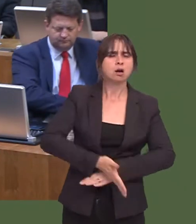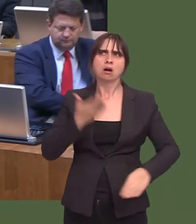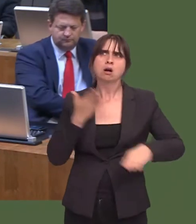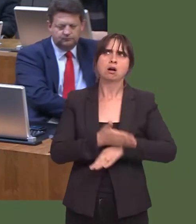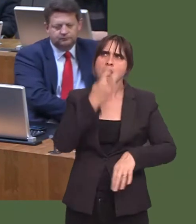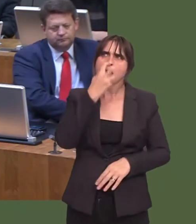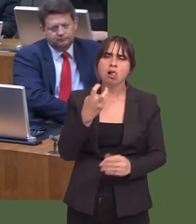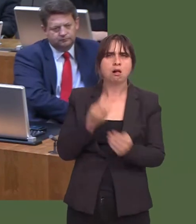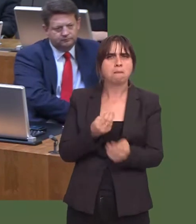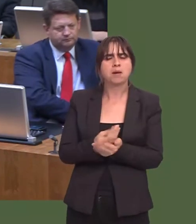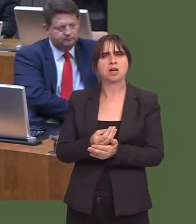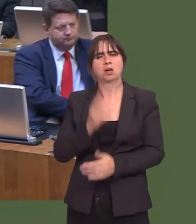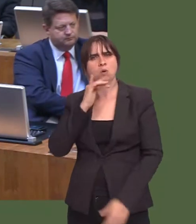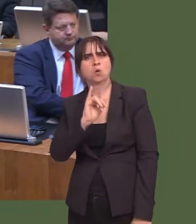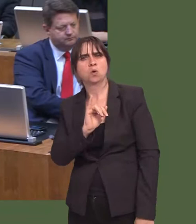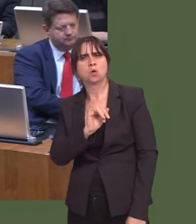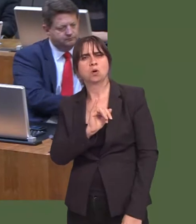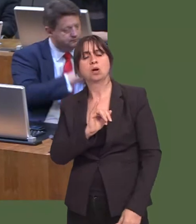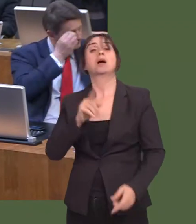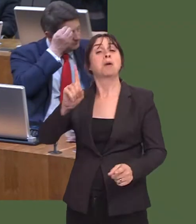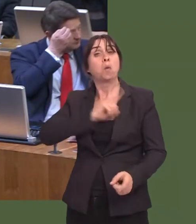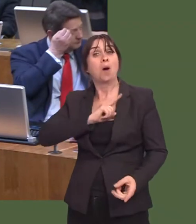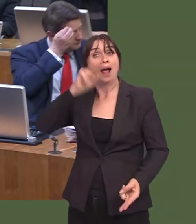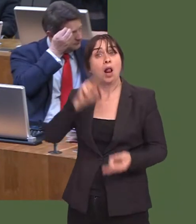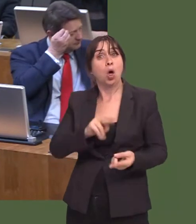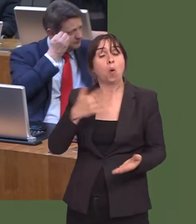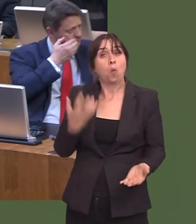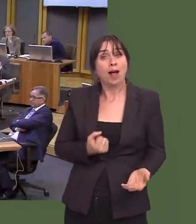But thereís no doubt that the greatest threat to wages is a Tory Government that is bent on austerity.